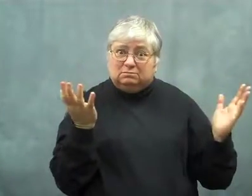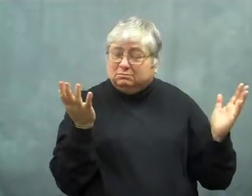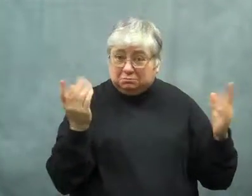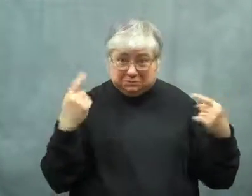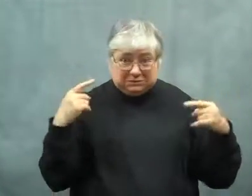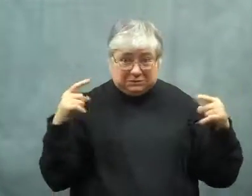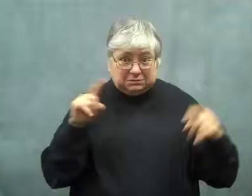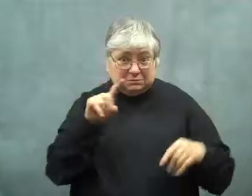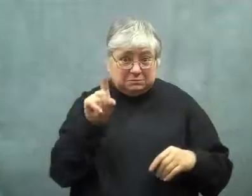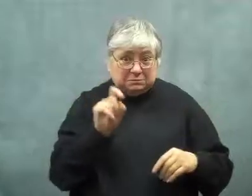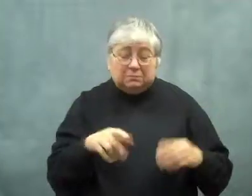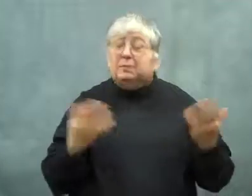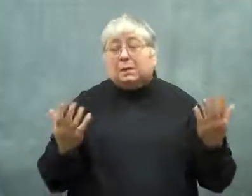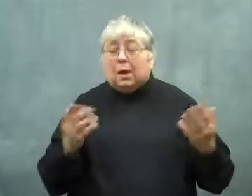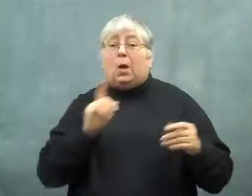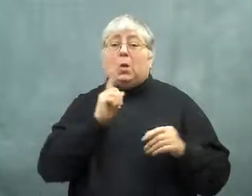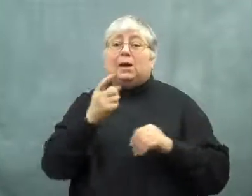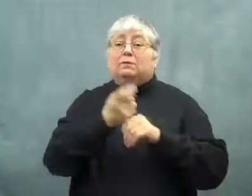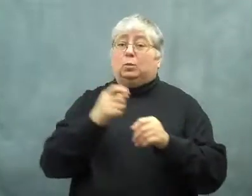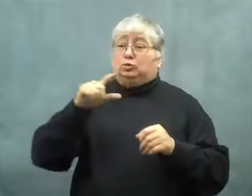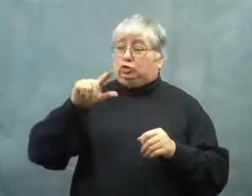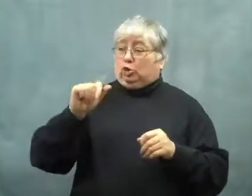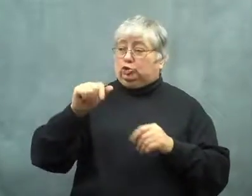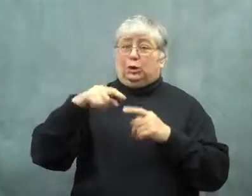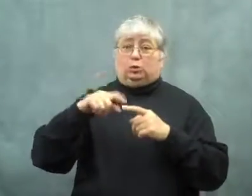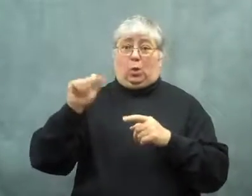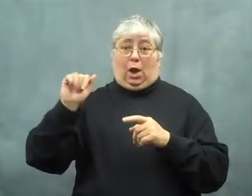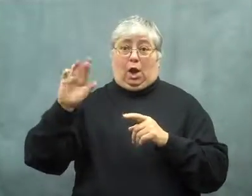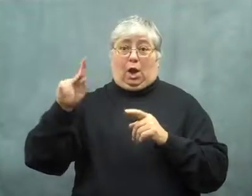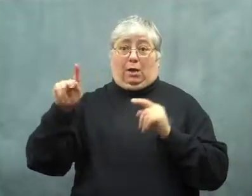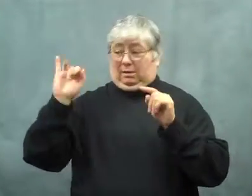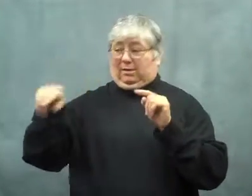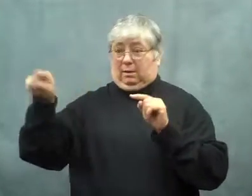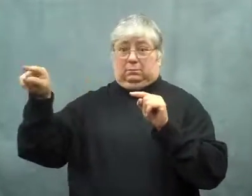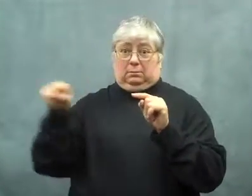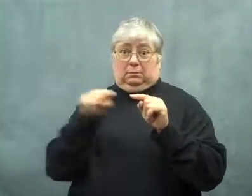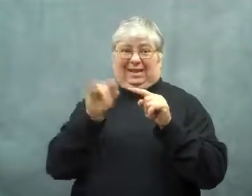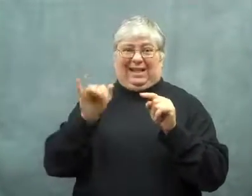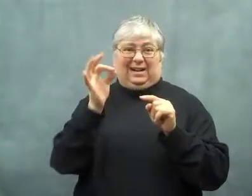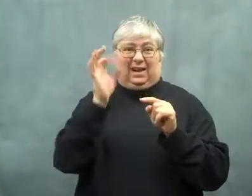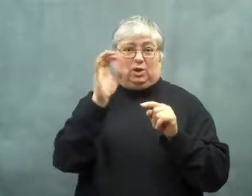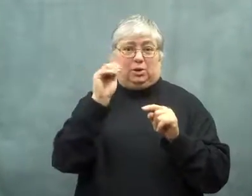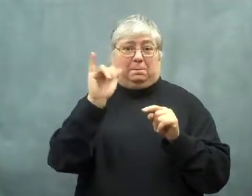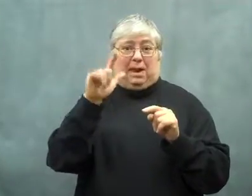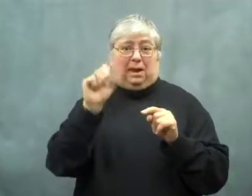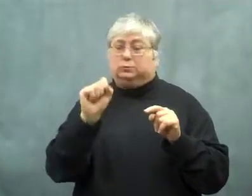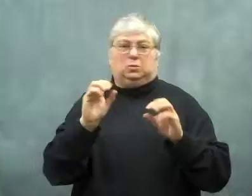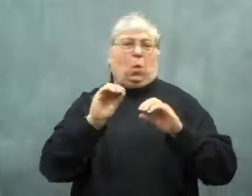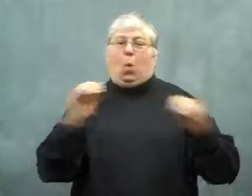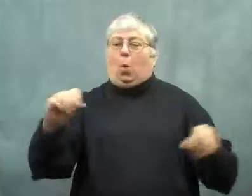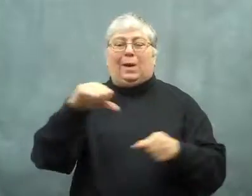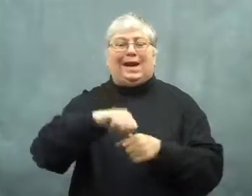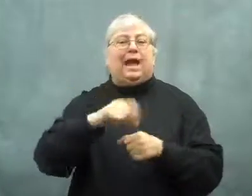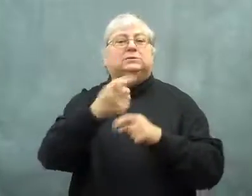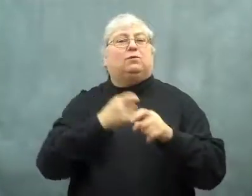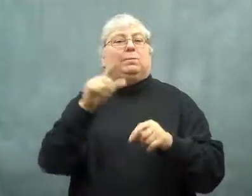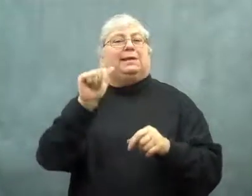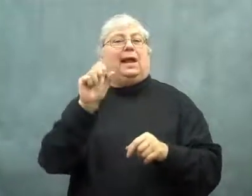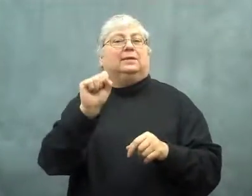Did he succeed? From Georgia to Arkansas, which was 900 miles,